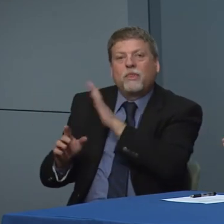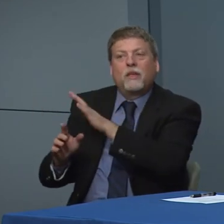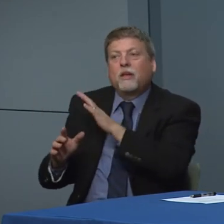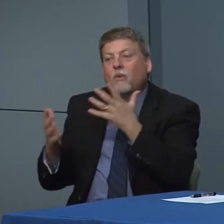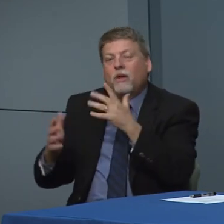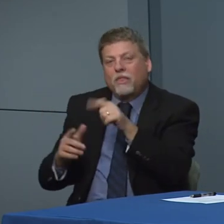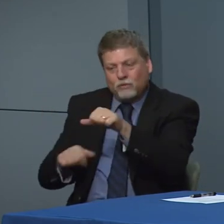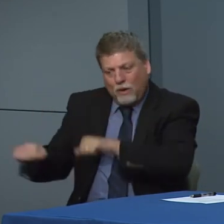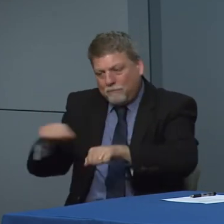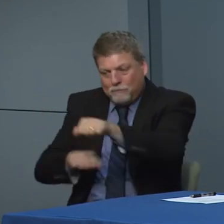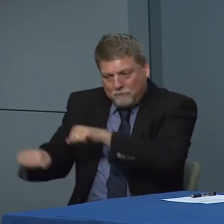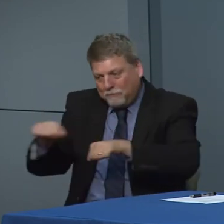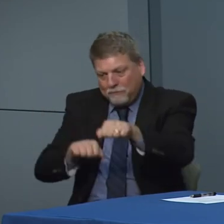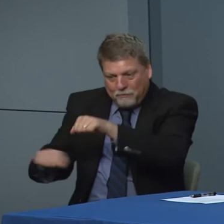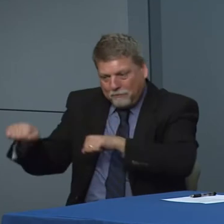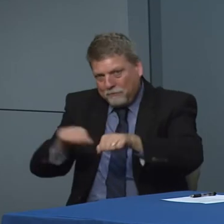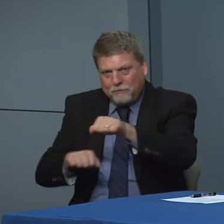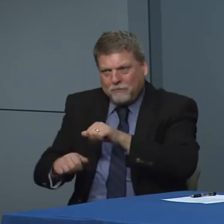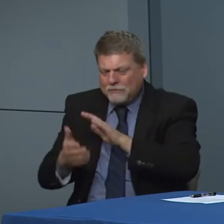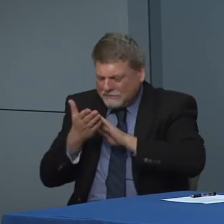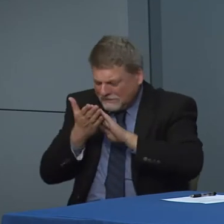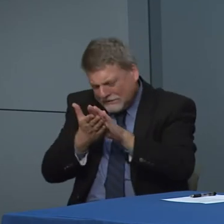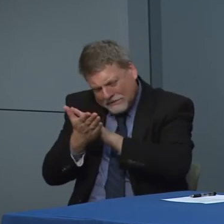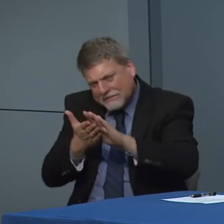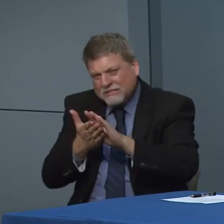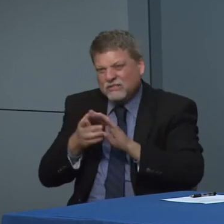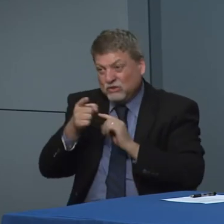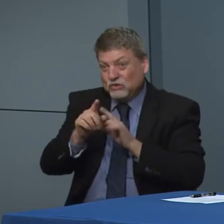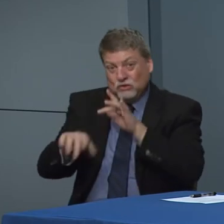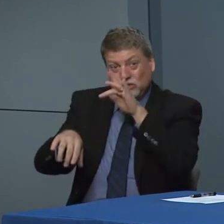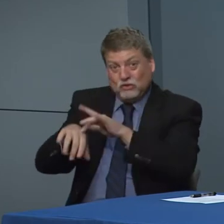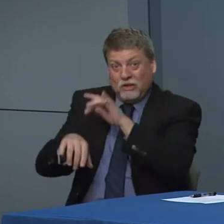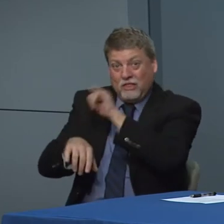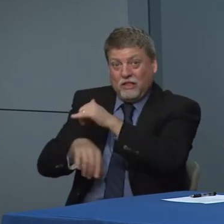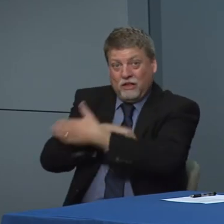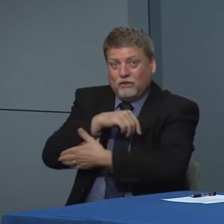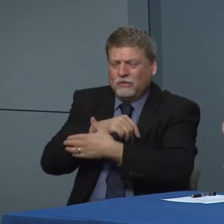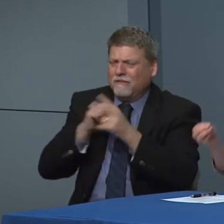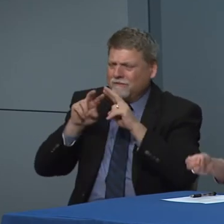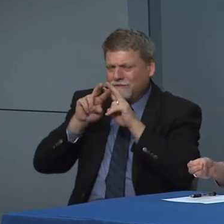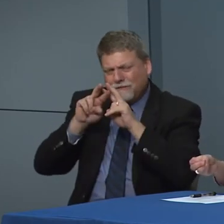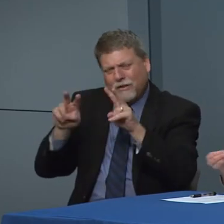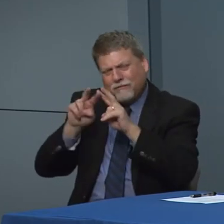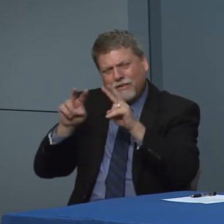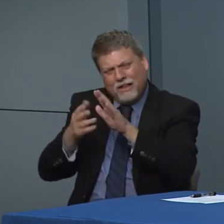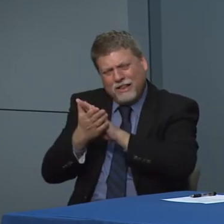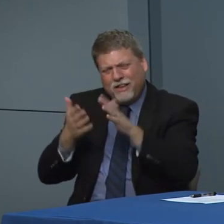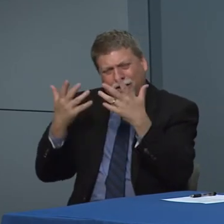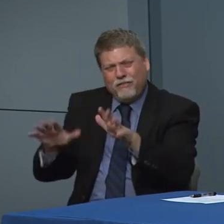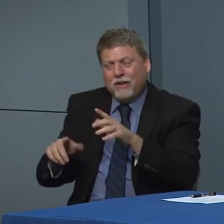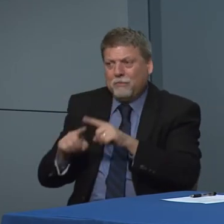down surfaces for folks who've traveled there no it's an exceptionally clean country to begin with and they went even